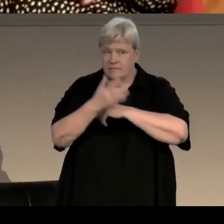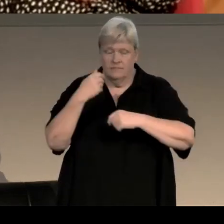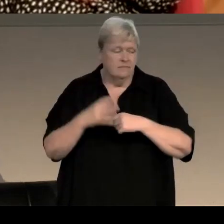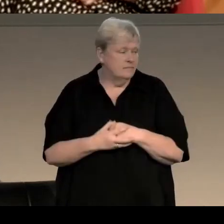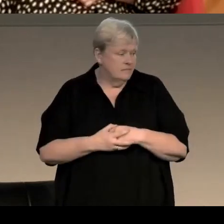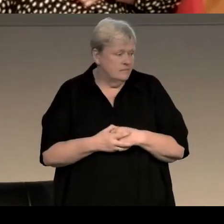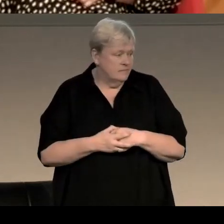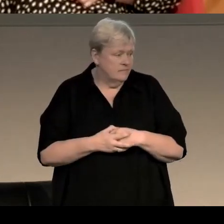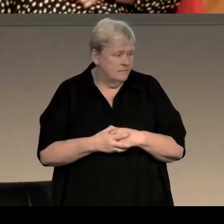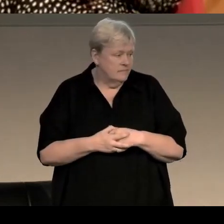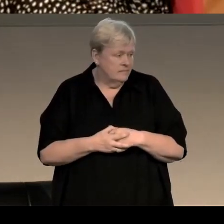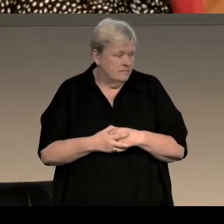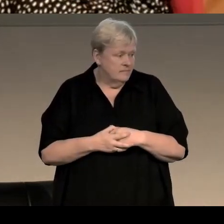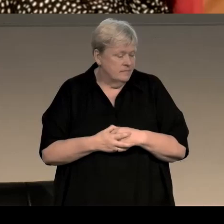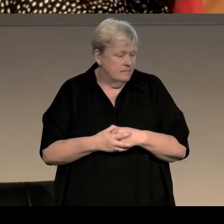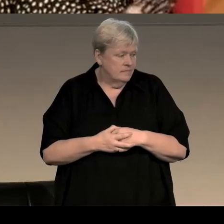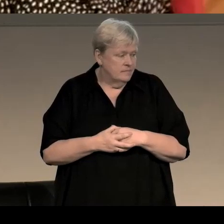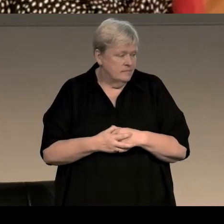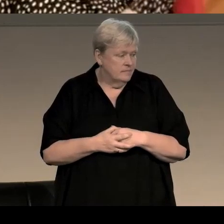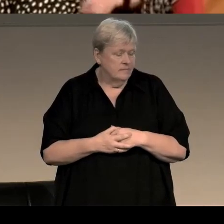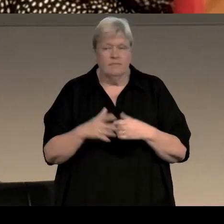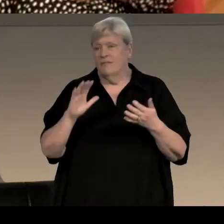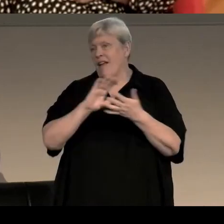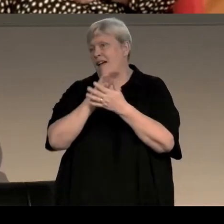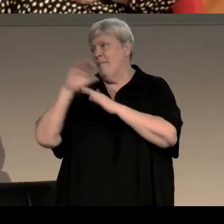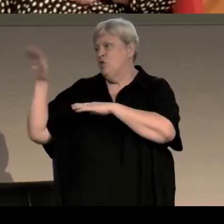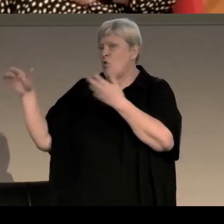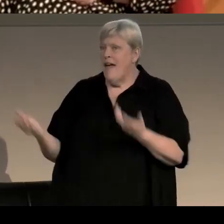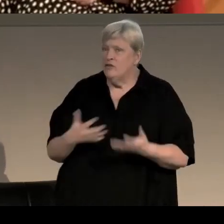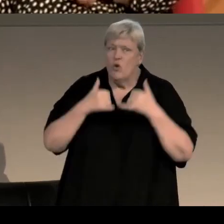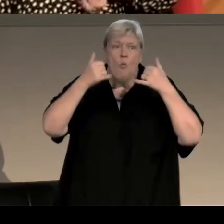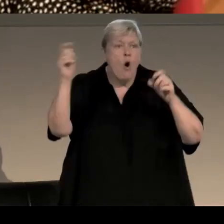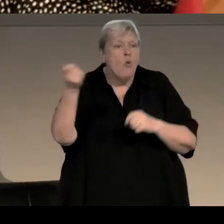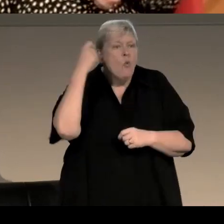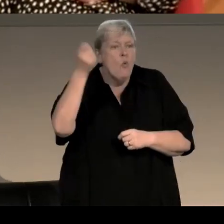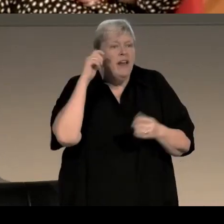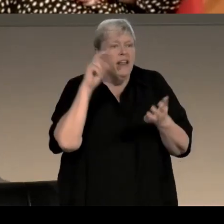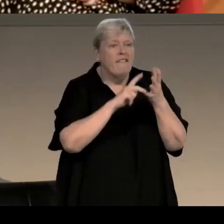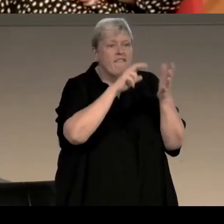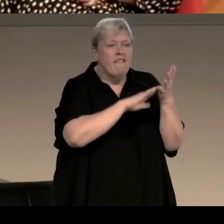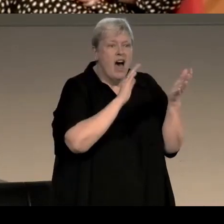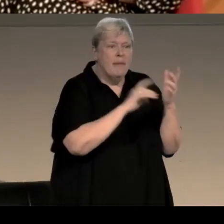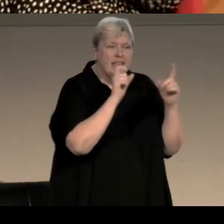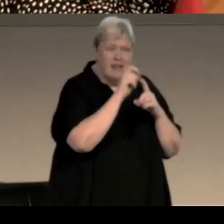thank you so much, I'm just delighted to introduce the award-winning author Val McDermid, to Aberdeen.